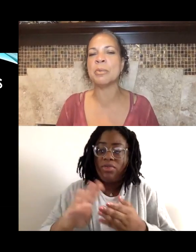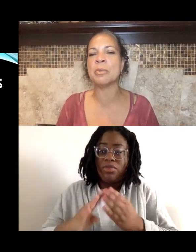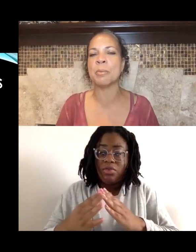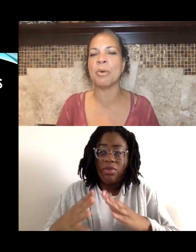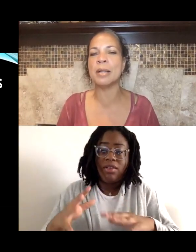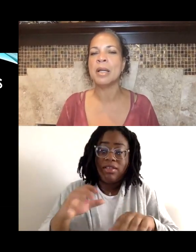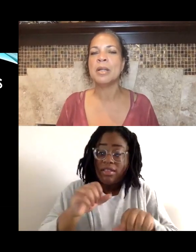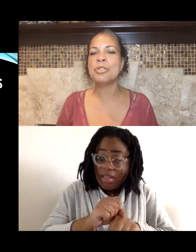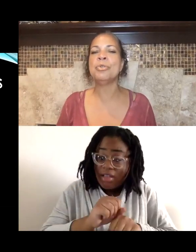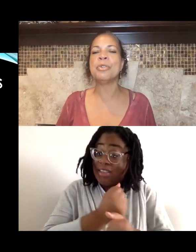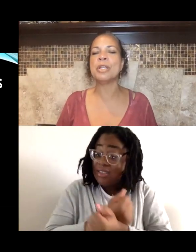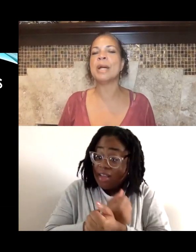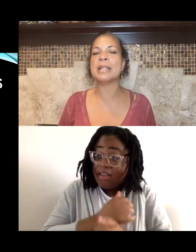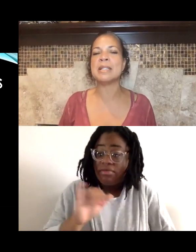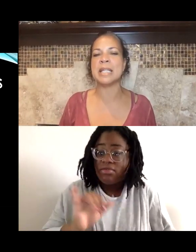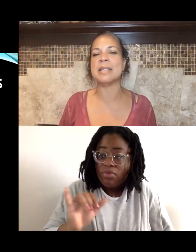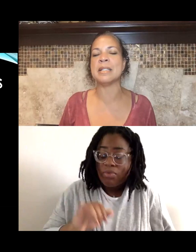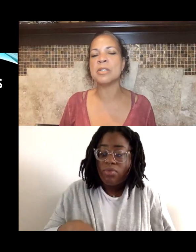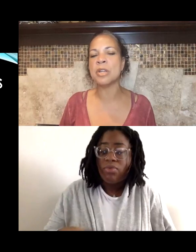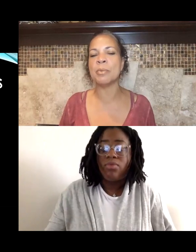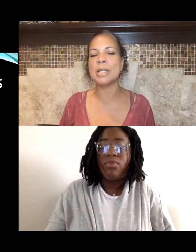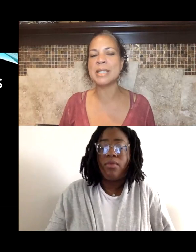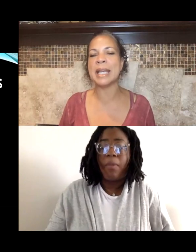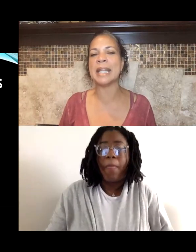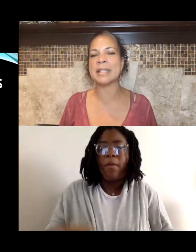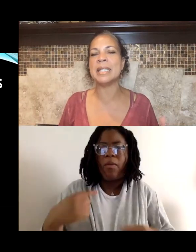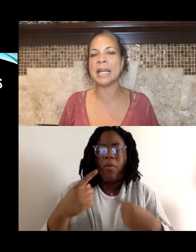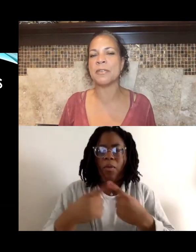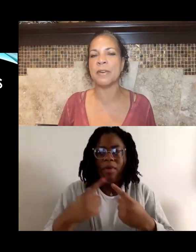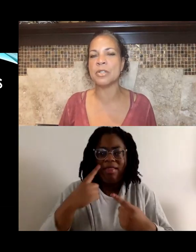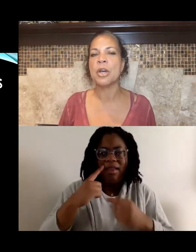were brought to the United States. And so when we say Latinx folks,